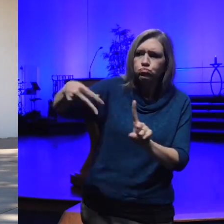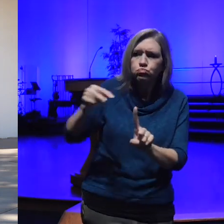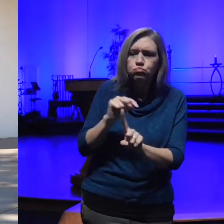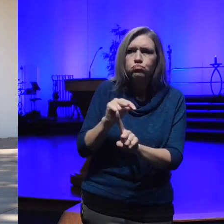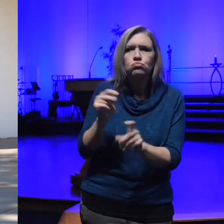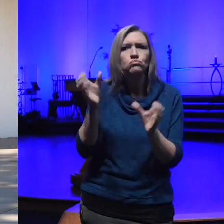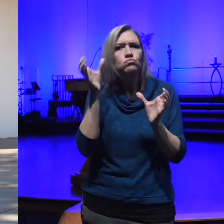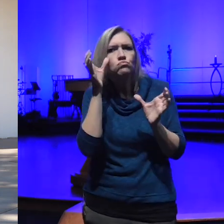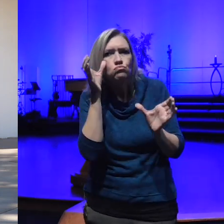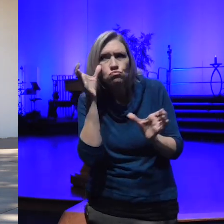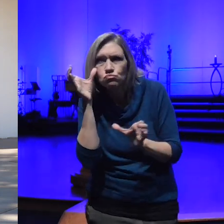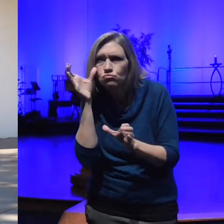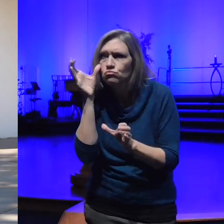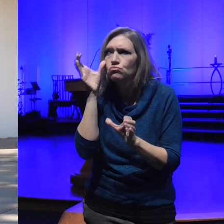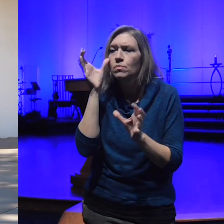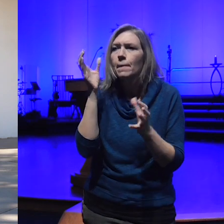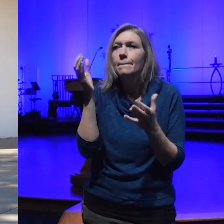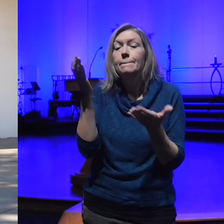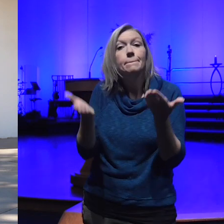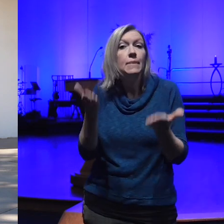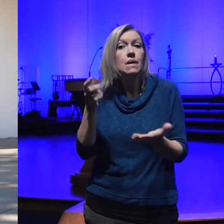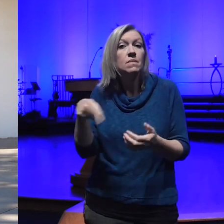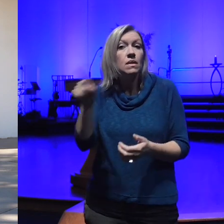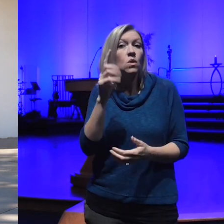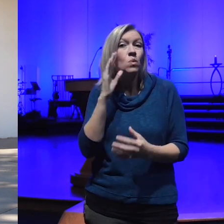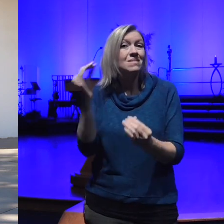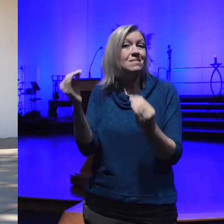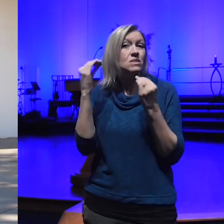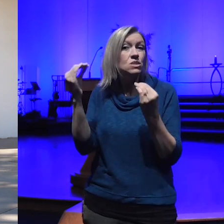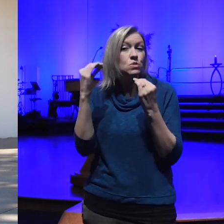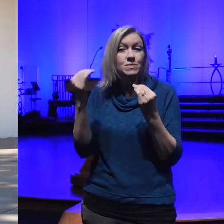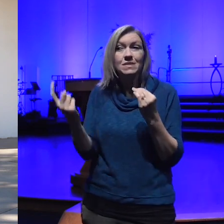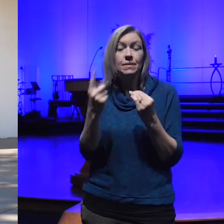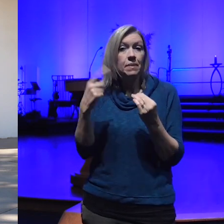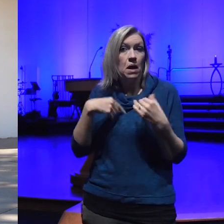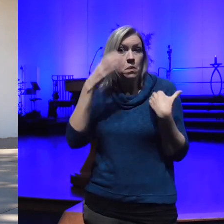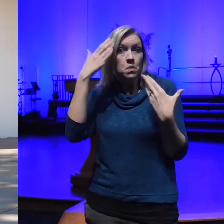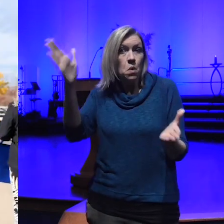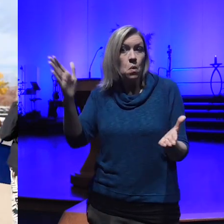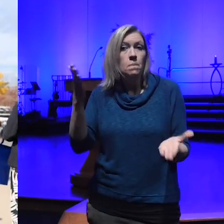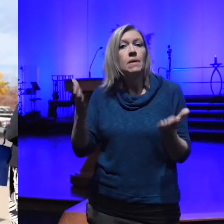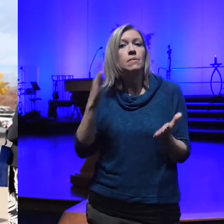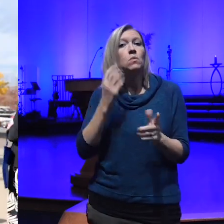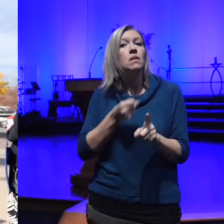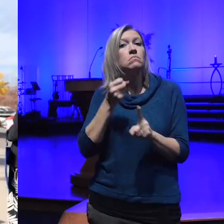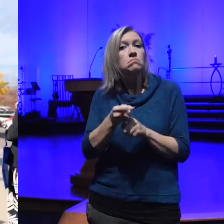because maybe they're going to teach me something I didn't know and it might alter my view I believe